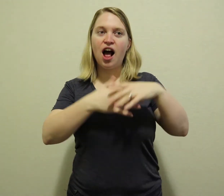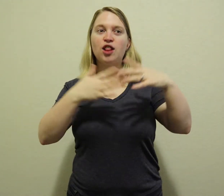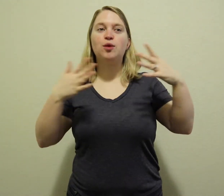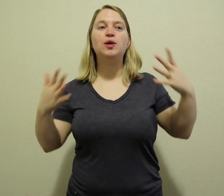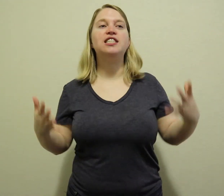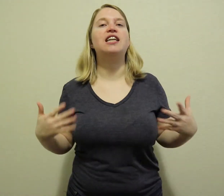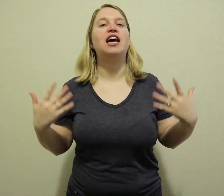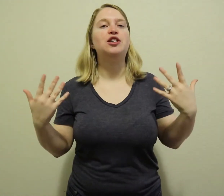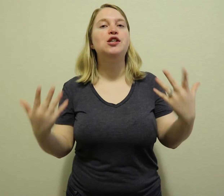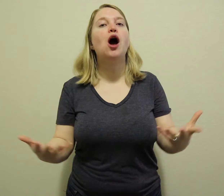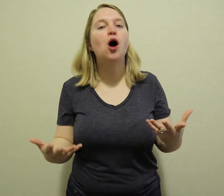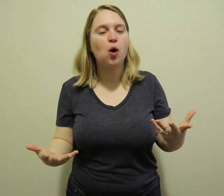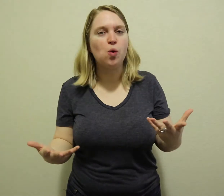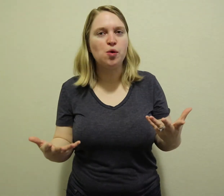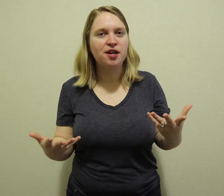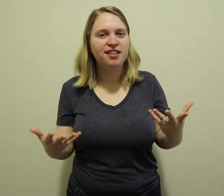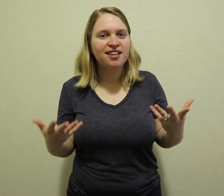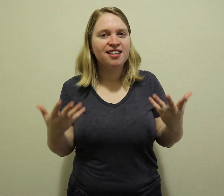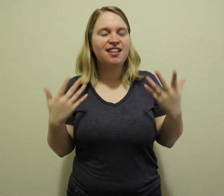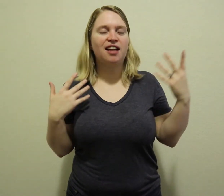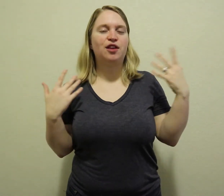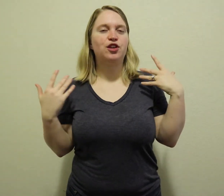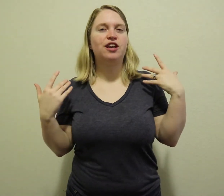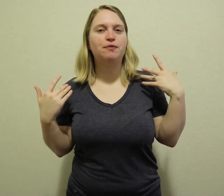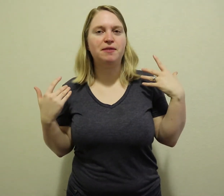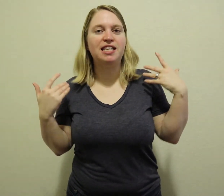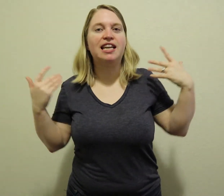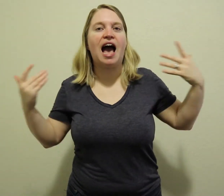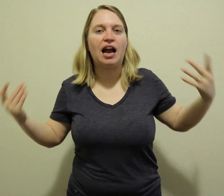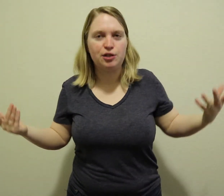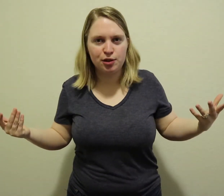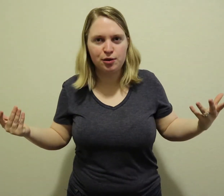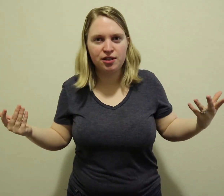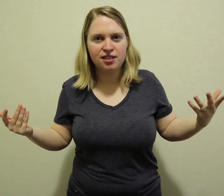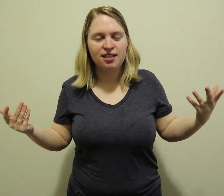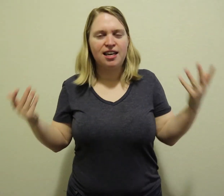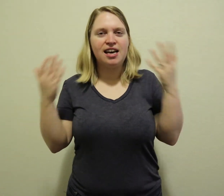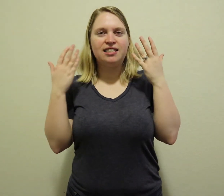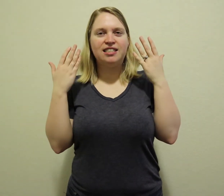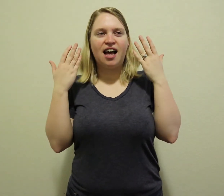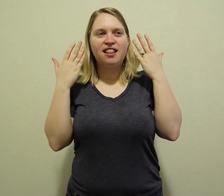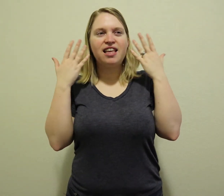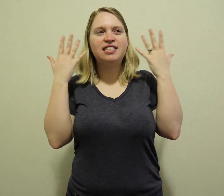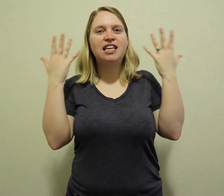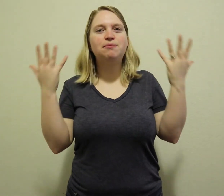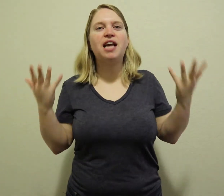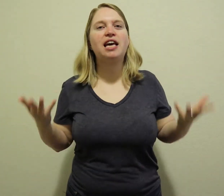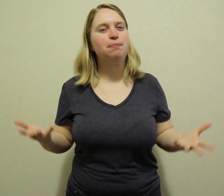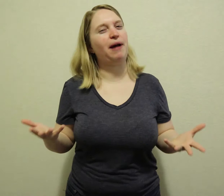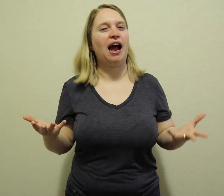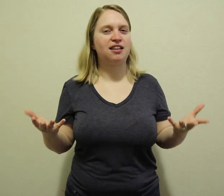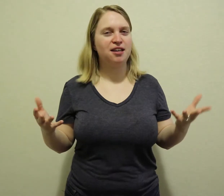The reason I know that they were giving me an attitude is they seemed taken back